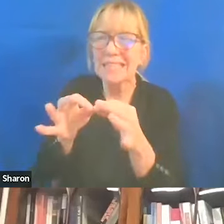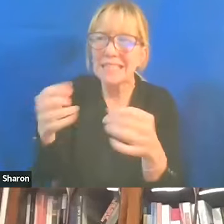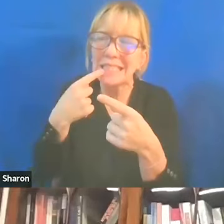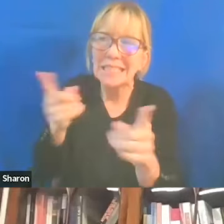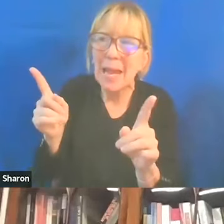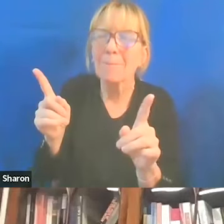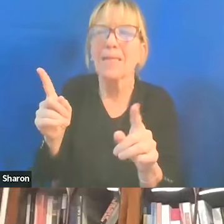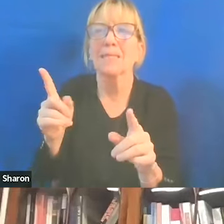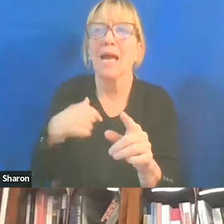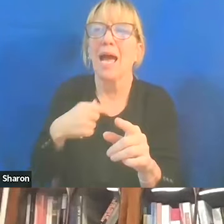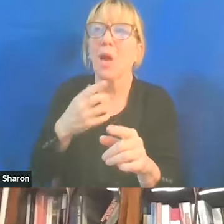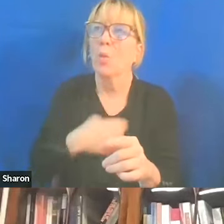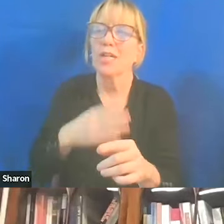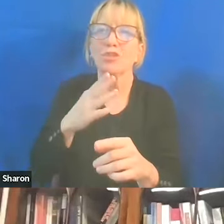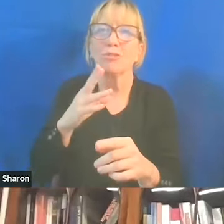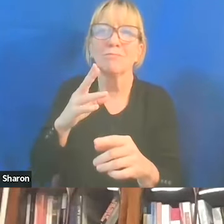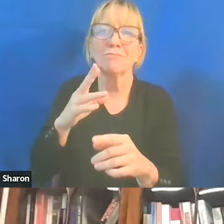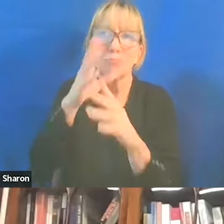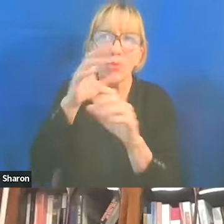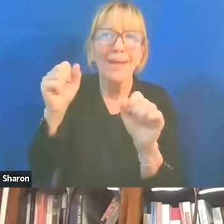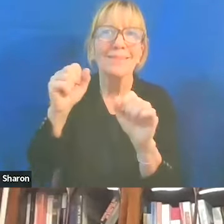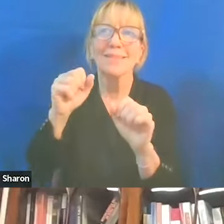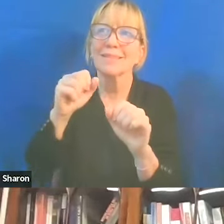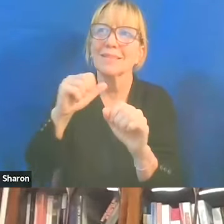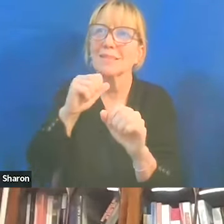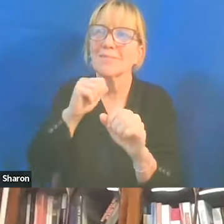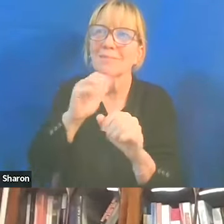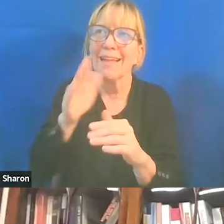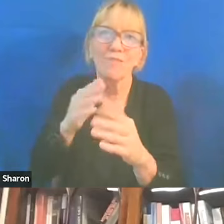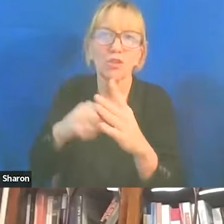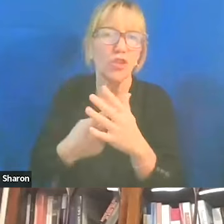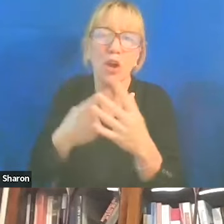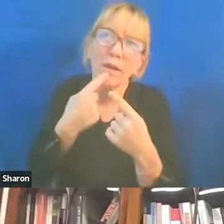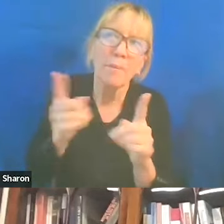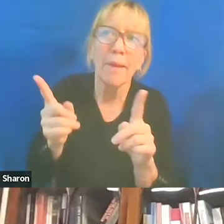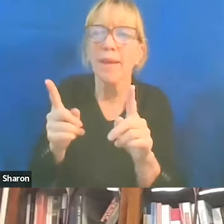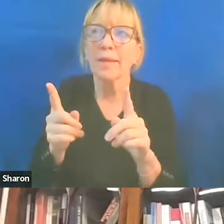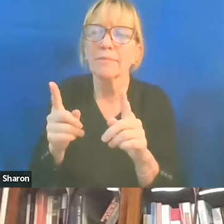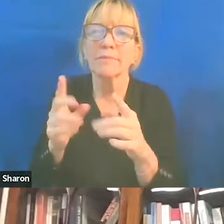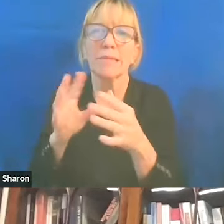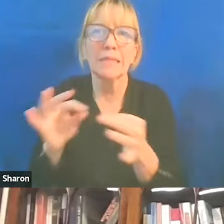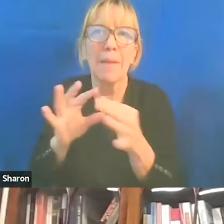down that road to begin with. But I can also understand the other point of view, which is once universities start putting out statements